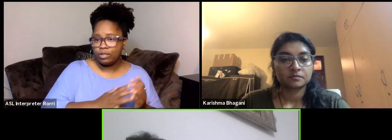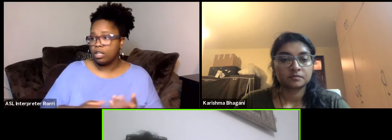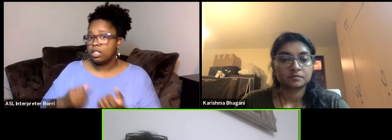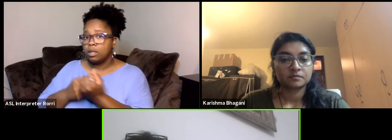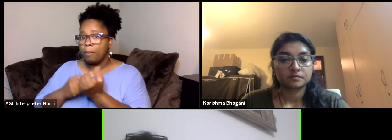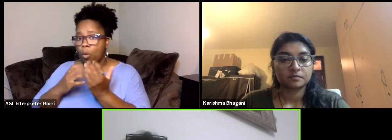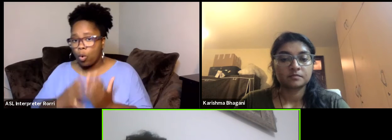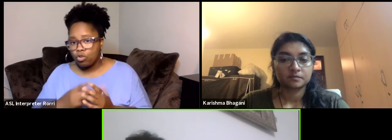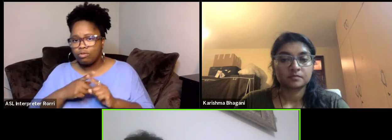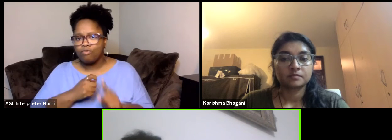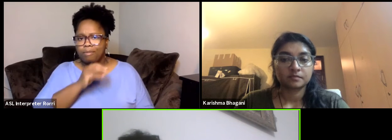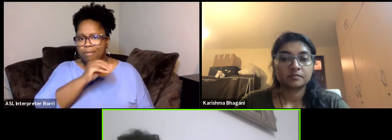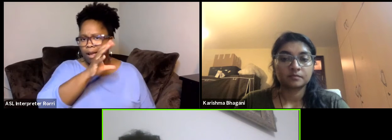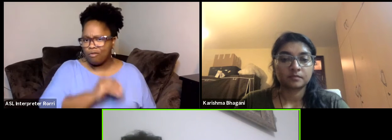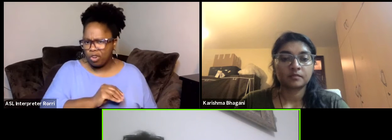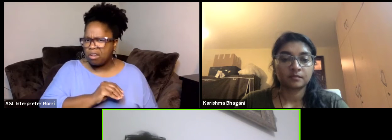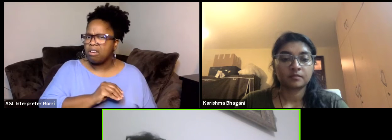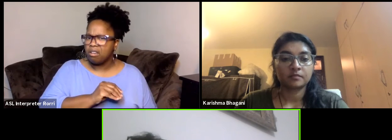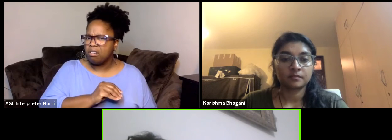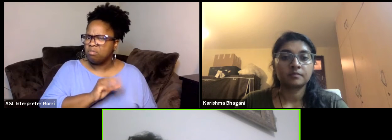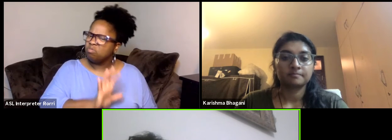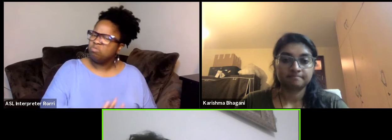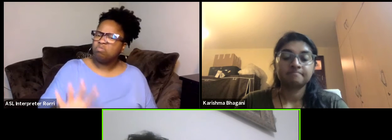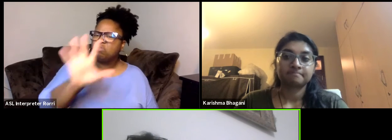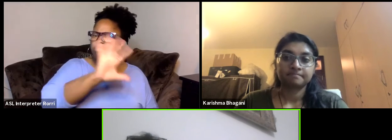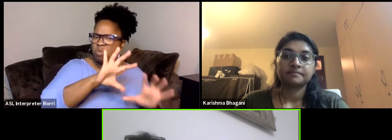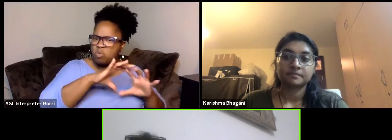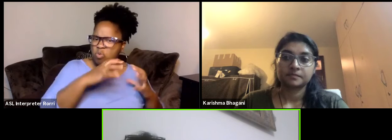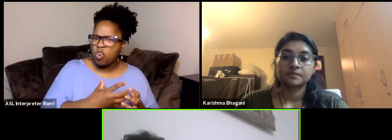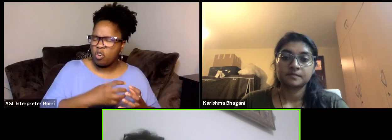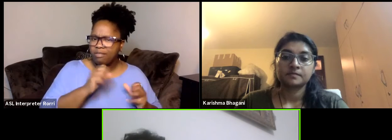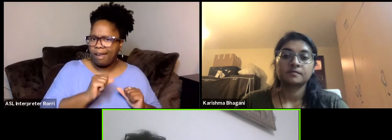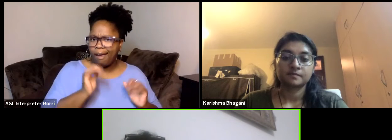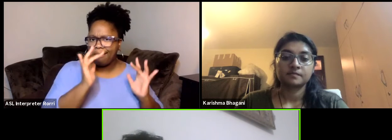anywhere contacts and being connection and meet